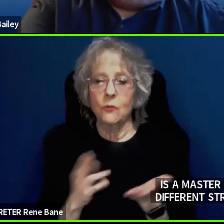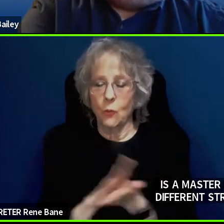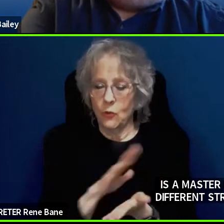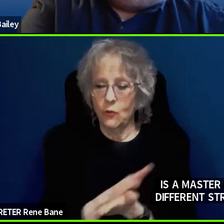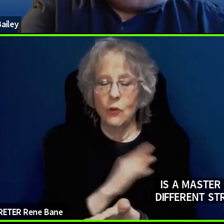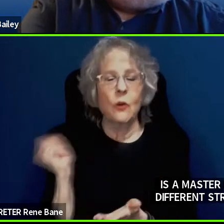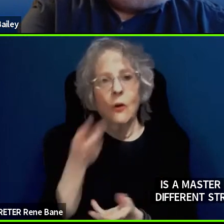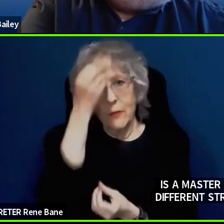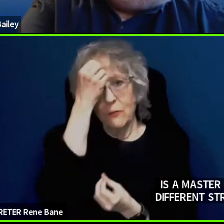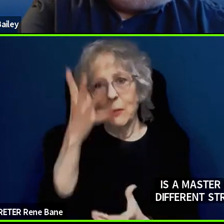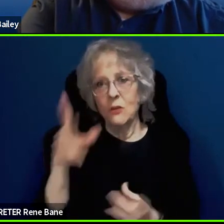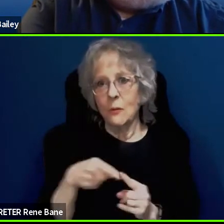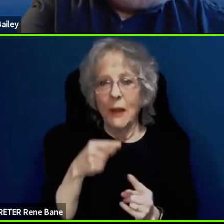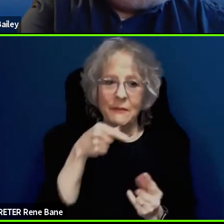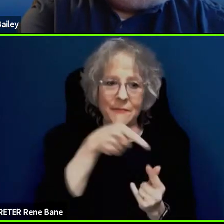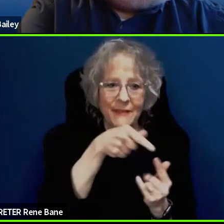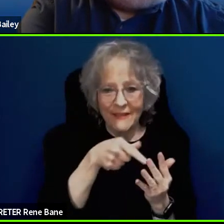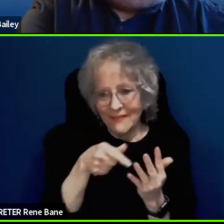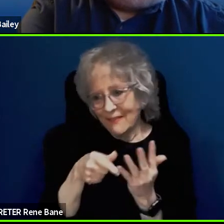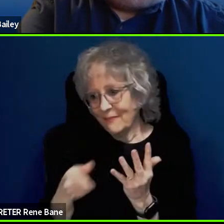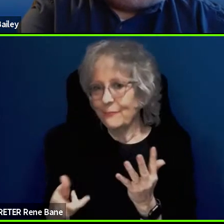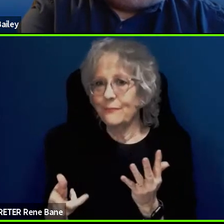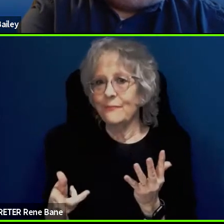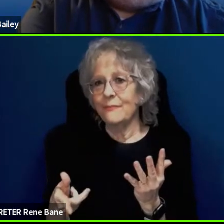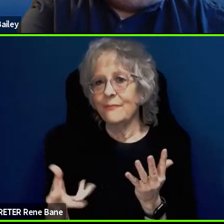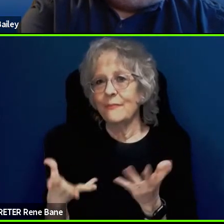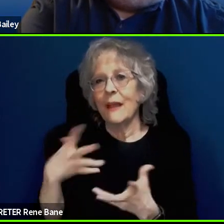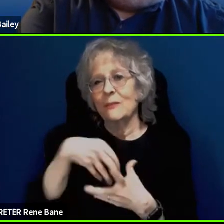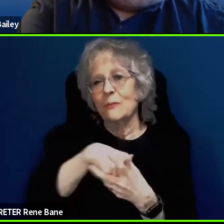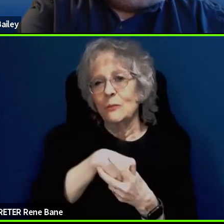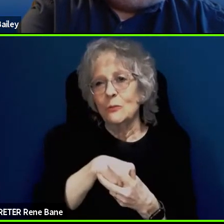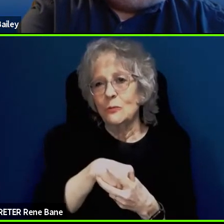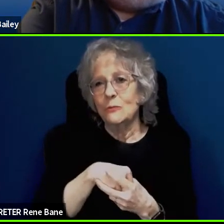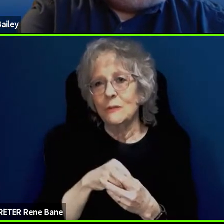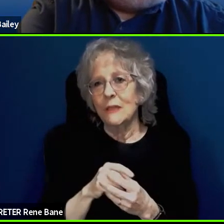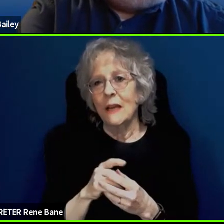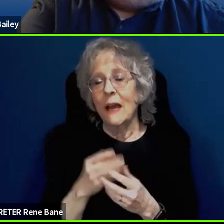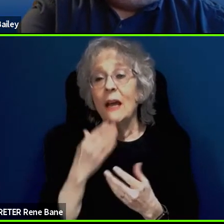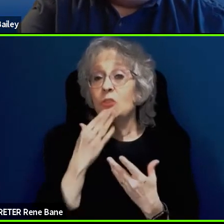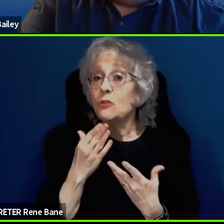this and all the information about that. So that's a good place to go. Look for those kinds of things